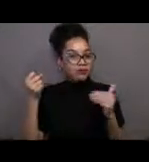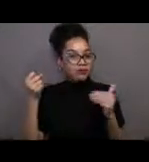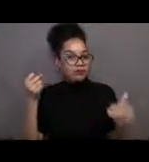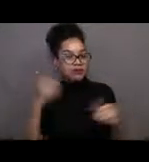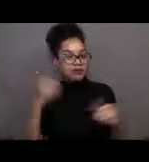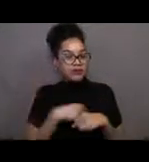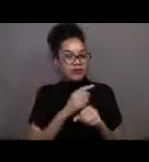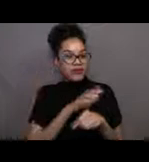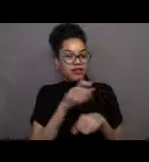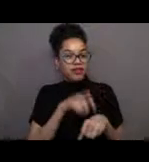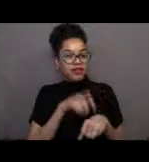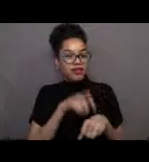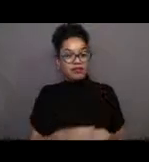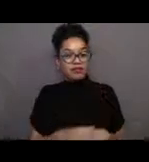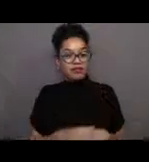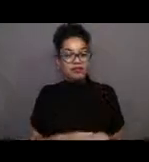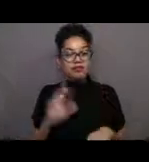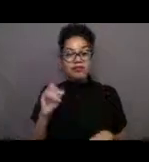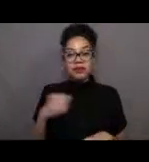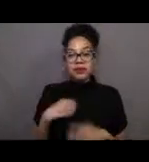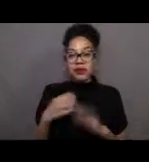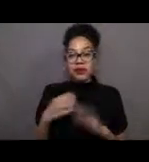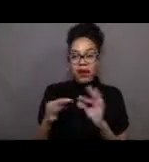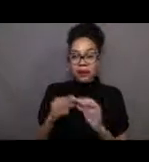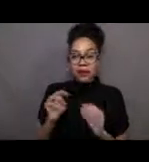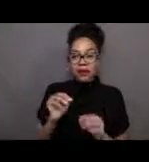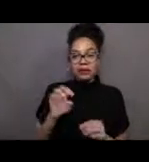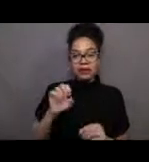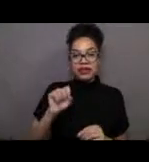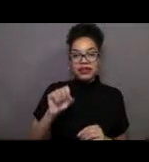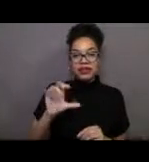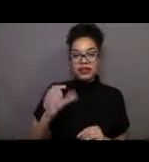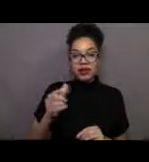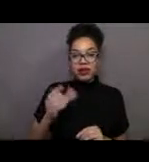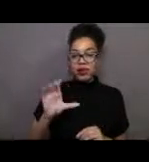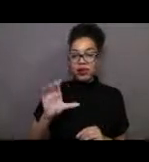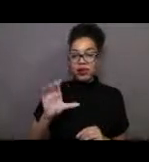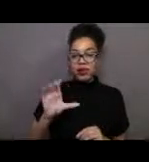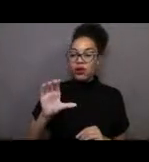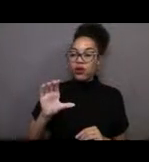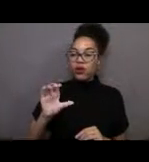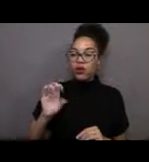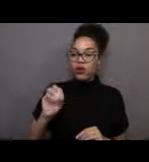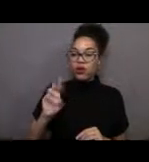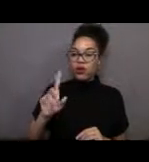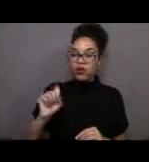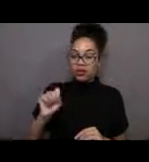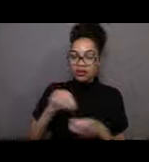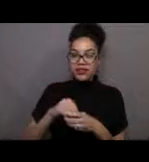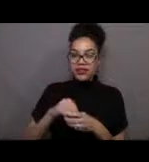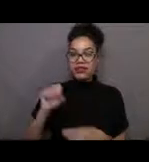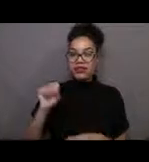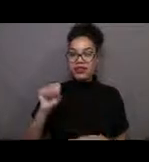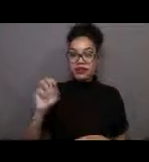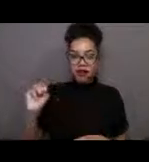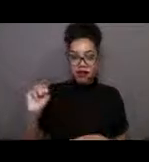I do want to give a shout out to Mrs. Cordes' fourth grade class at Grant Elementary in Santa Monica, and also Jennifer from Florida,